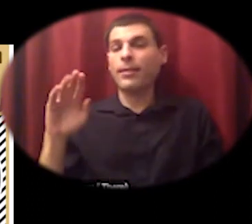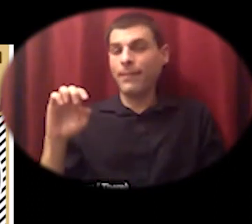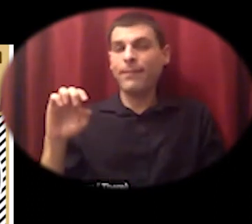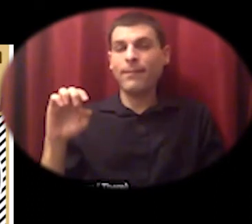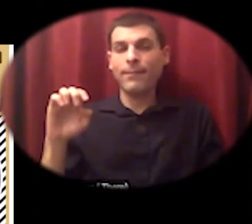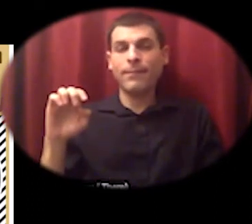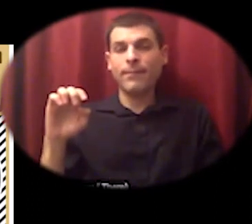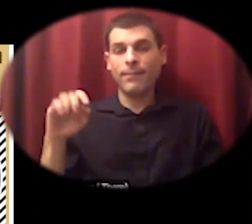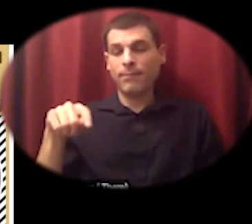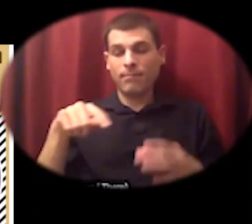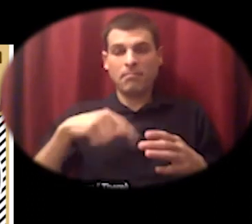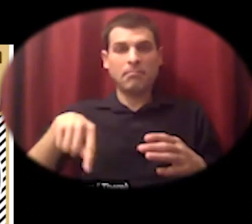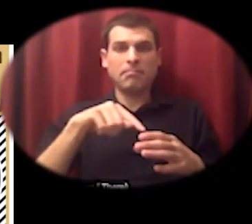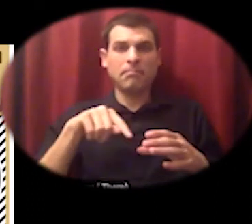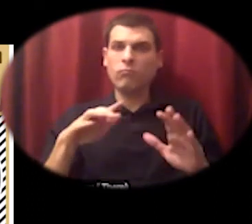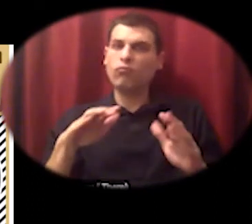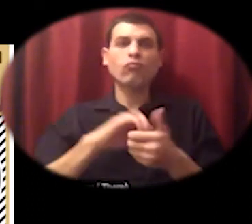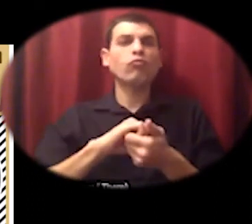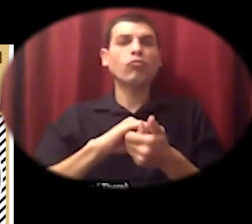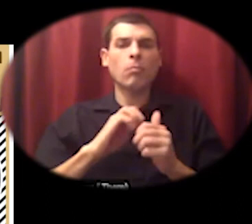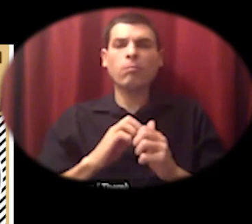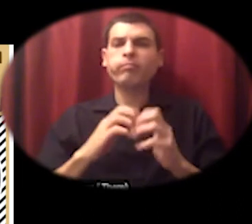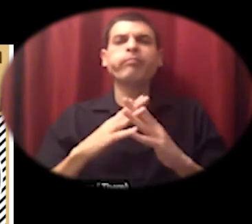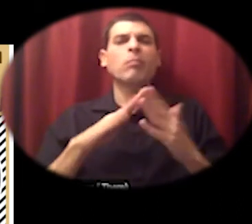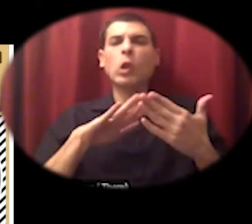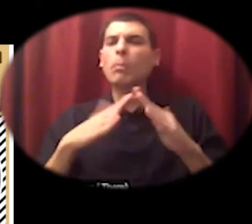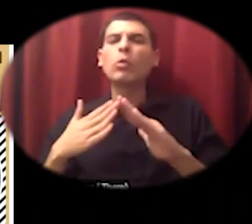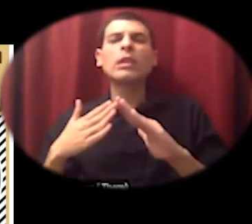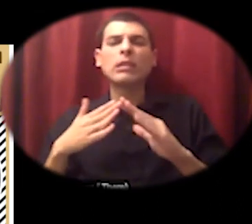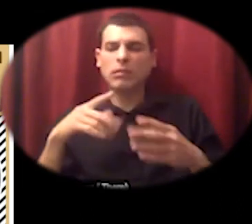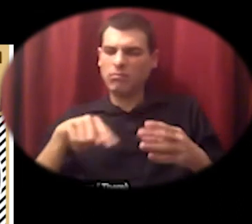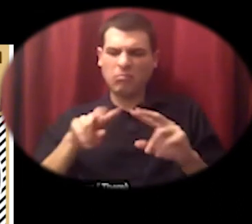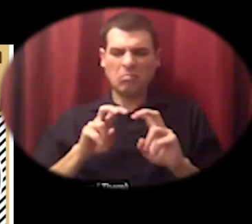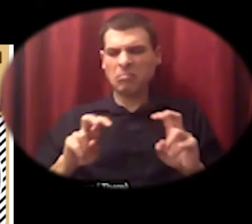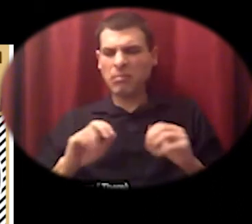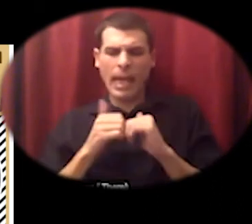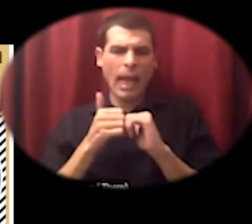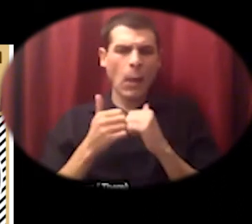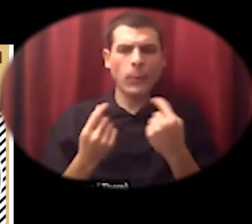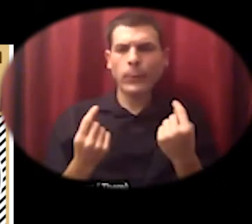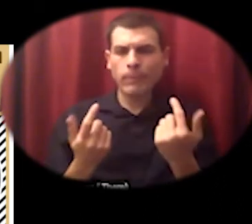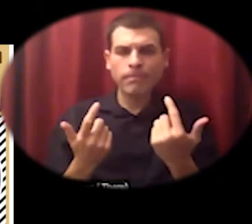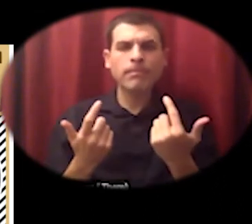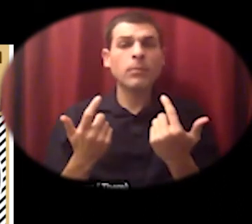communities. folks around the world who are together managing